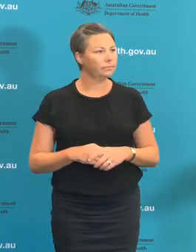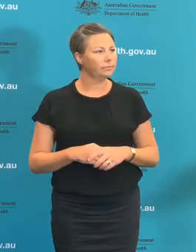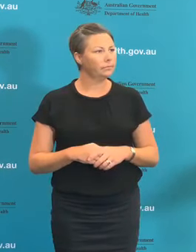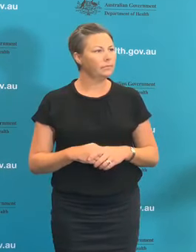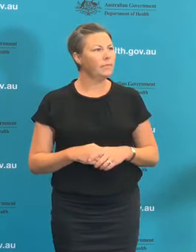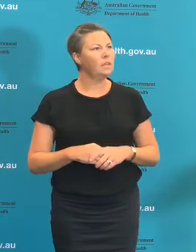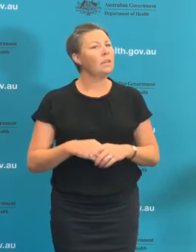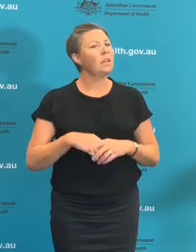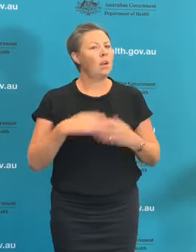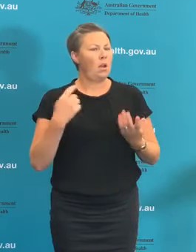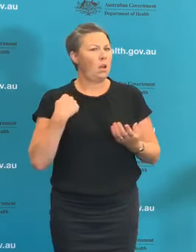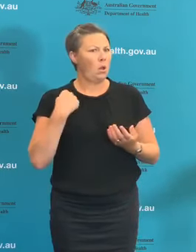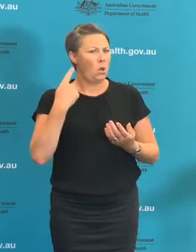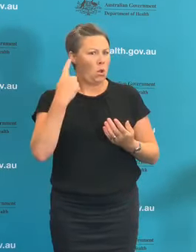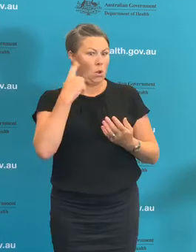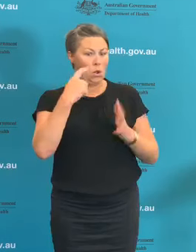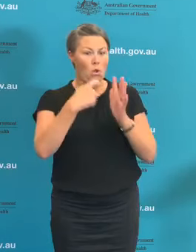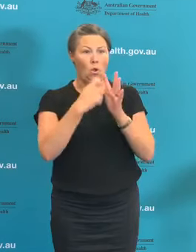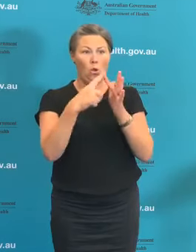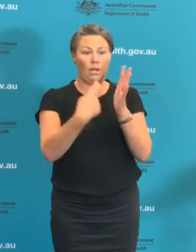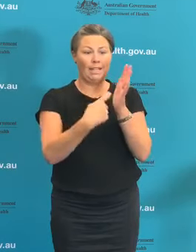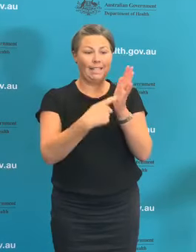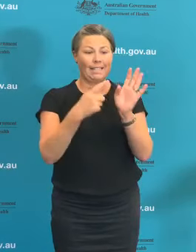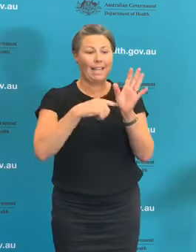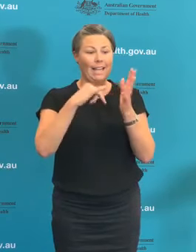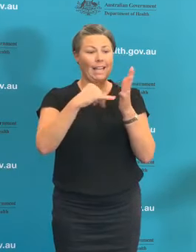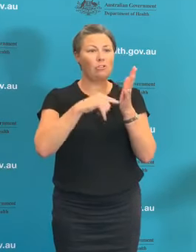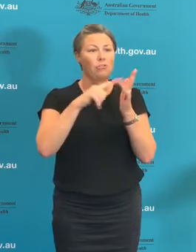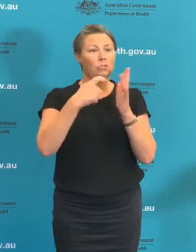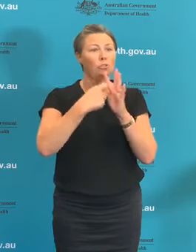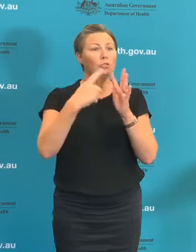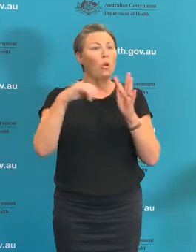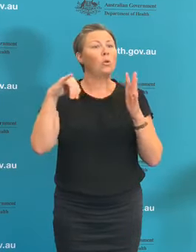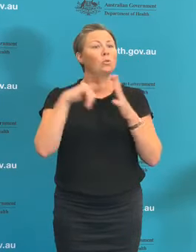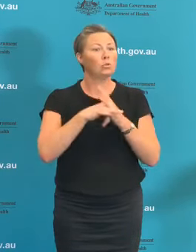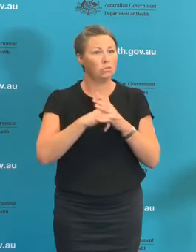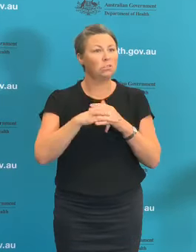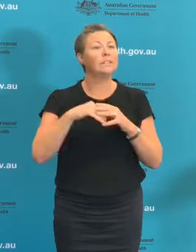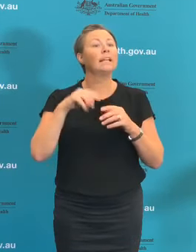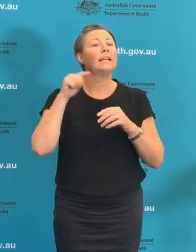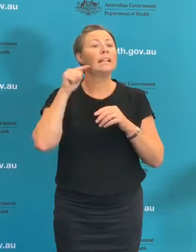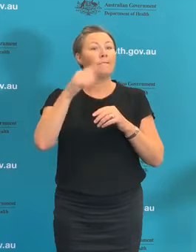from quarantine rules when he flew into Perth from Aspen? And is that appropriate?